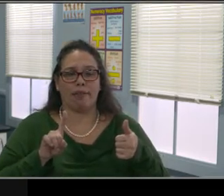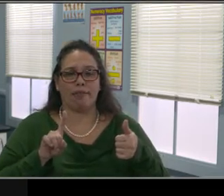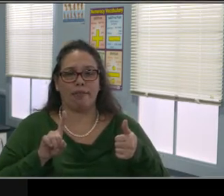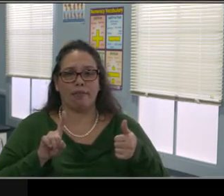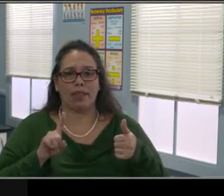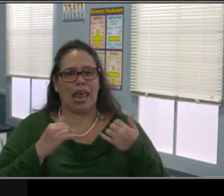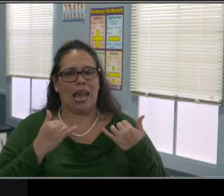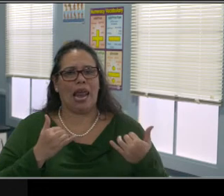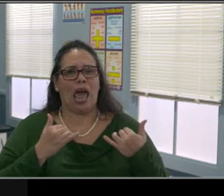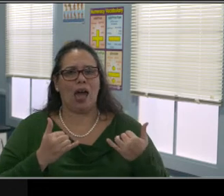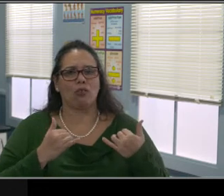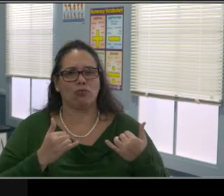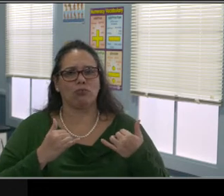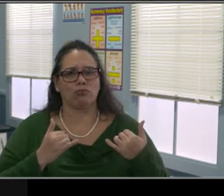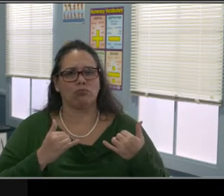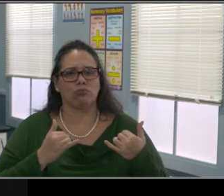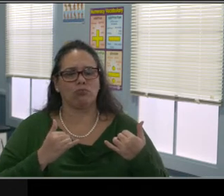and then have positive rewards